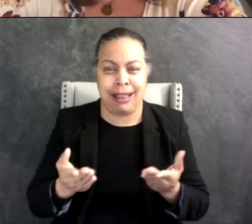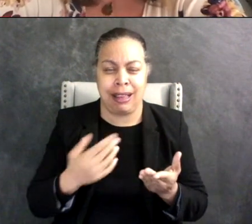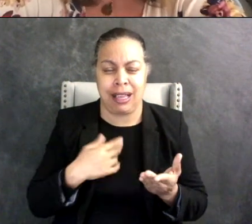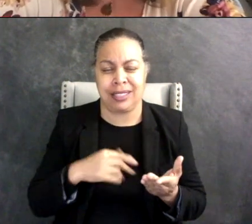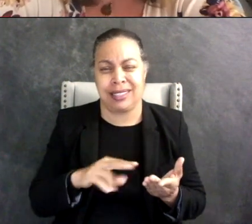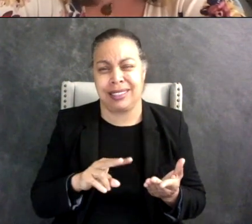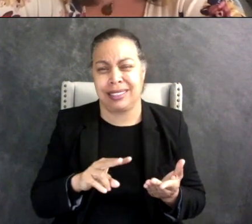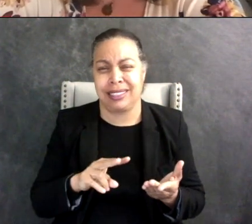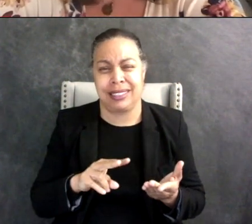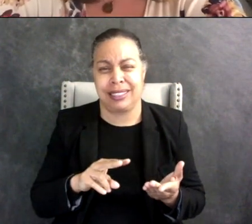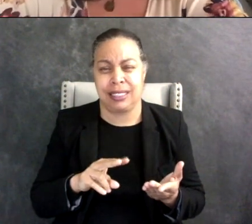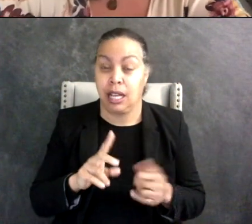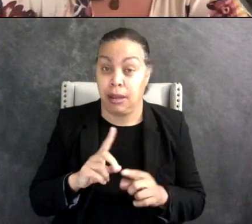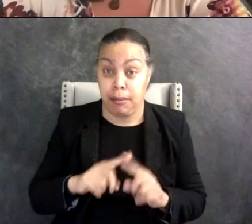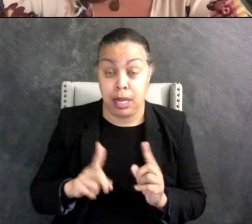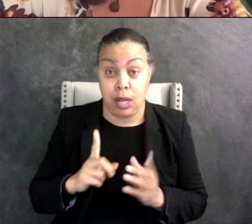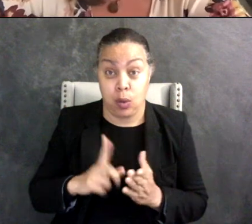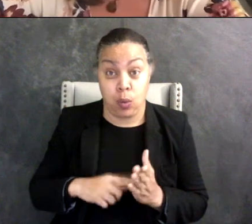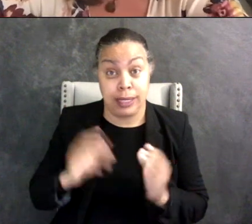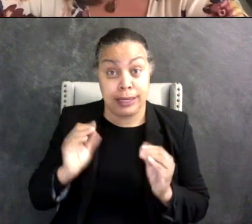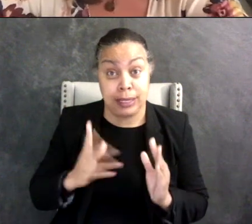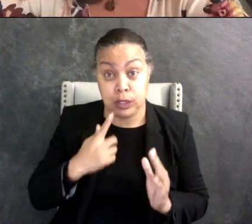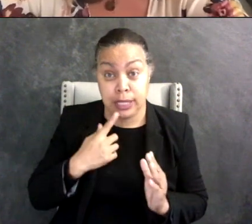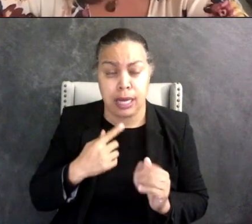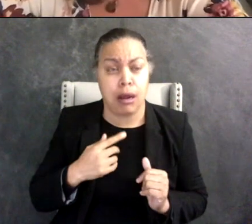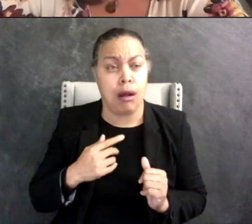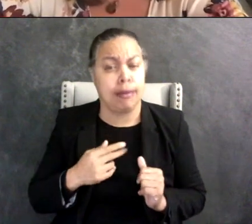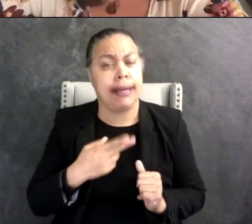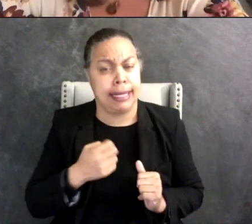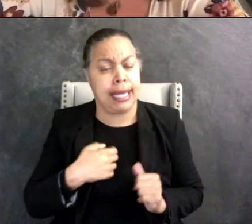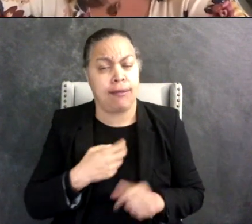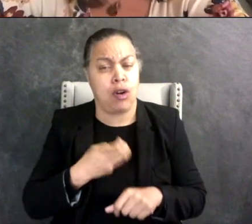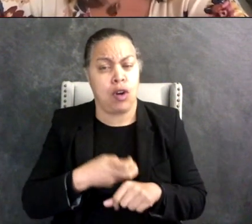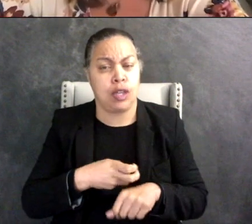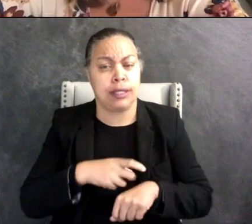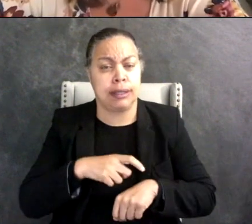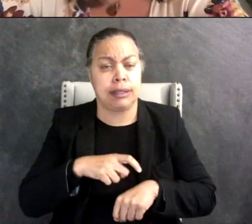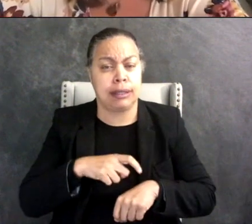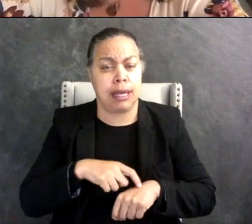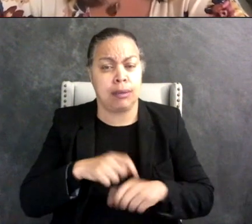but the way she meant it is, she said you know he has a hard time with a lot of kids in the